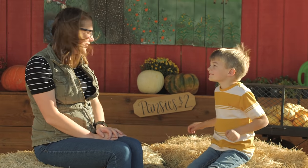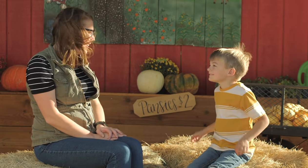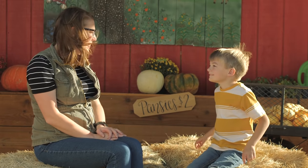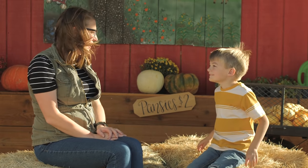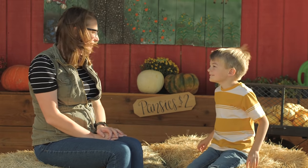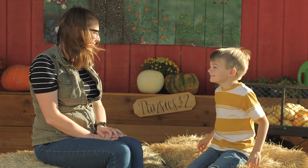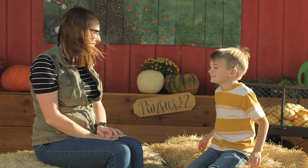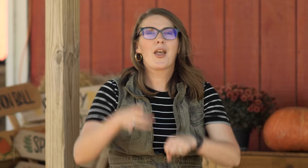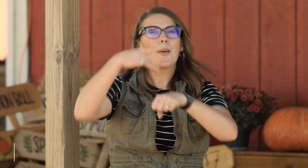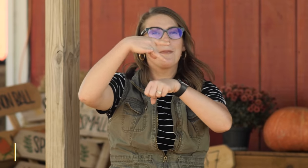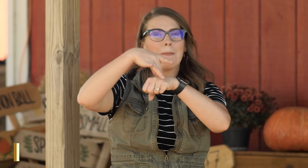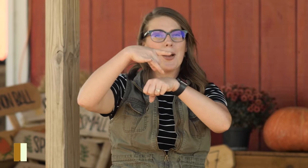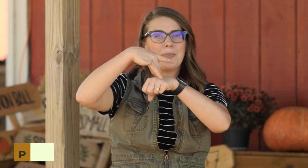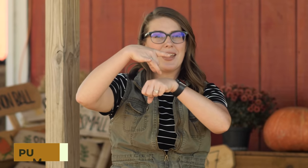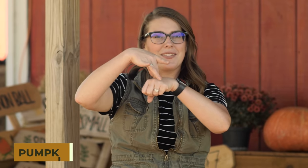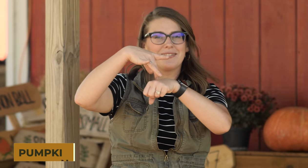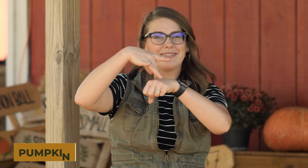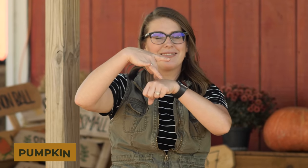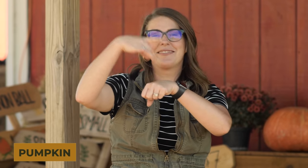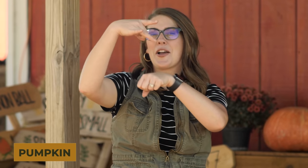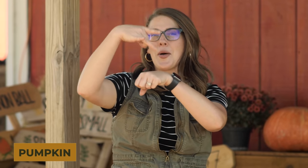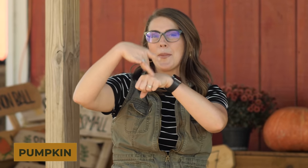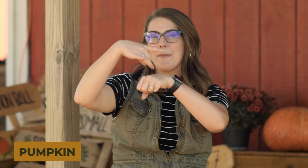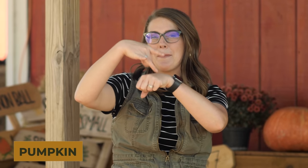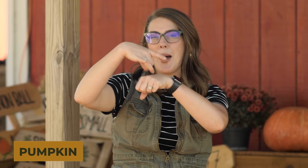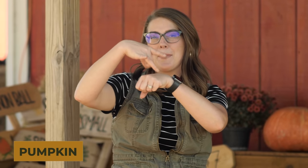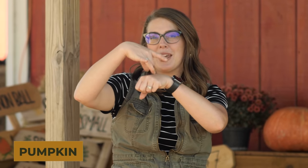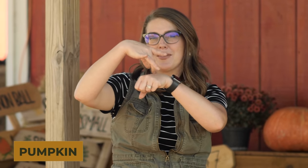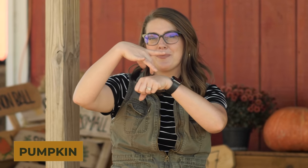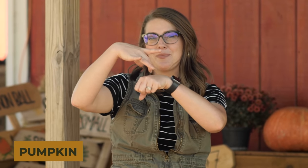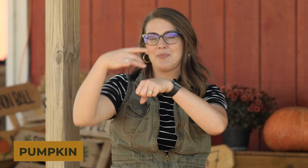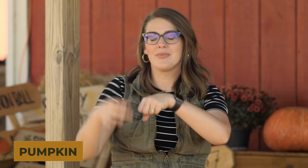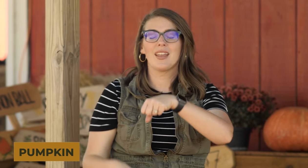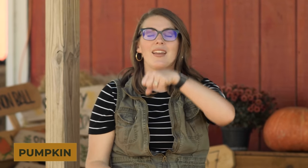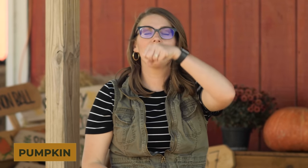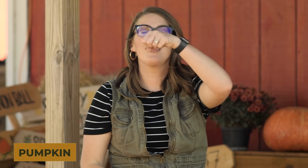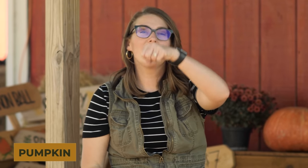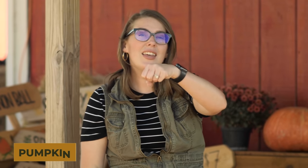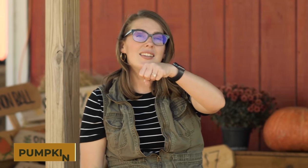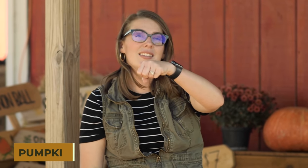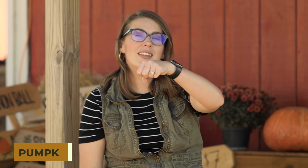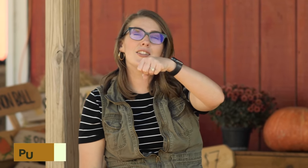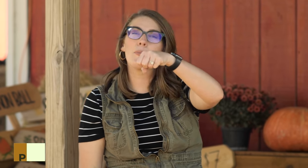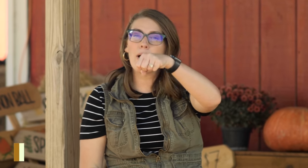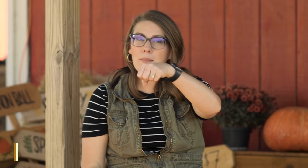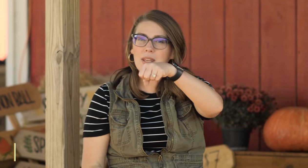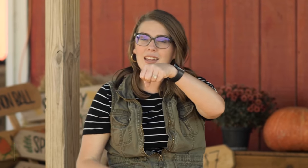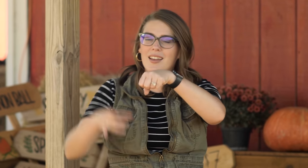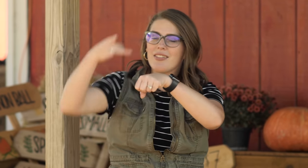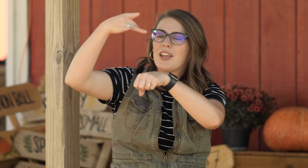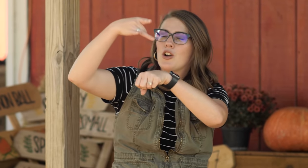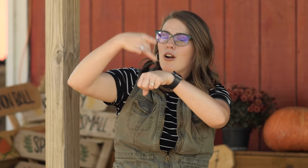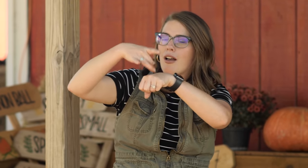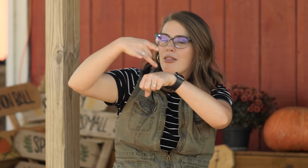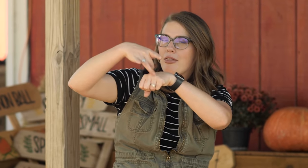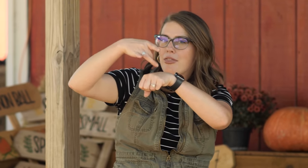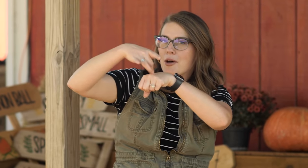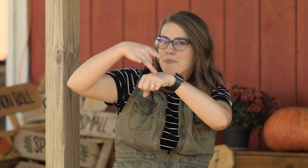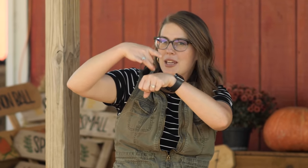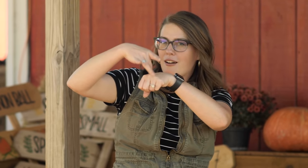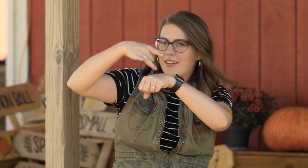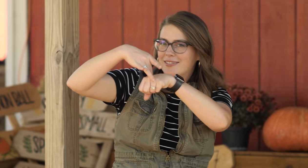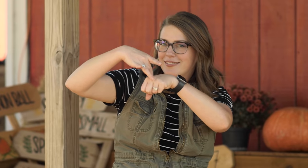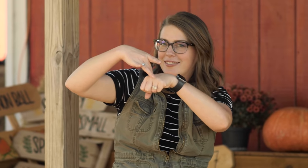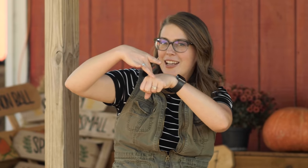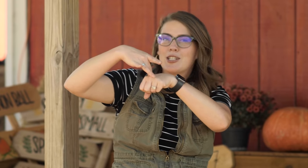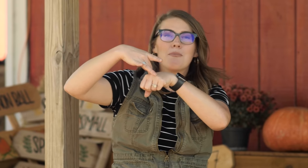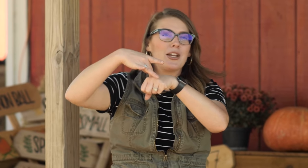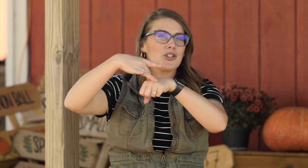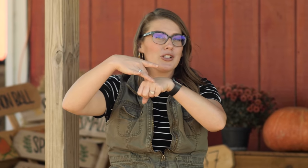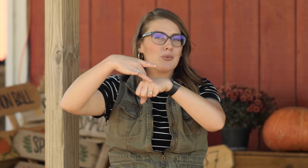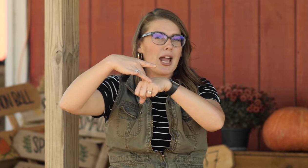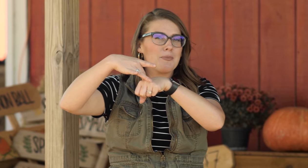So yummy! 'Pumpkin, pumpkin', this is the pumpkin that you're thumping on to make sure it's ripe,